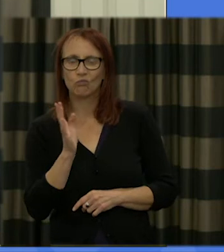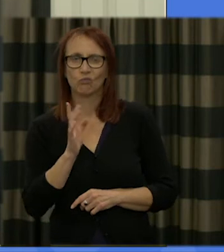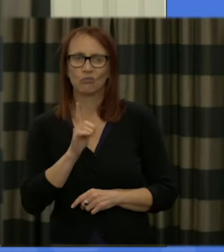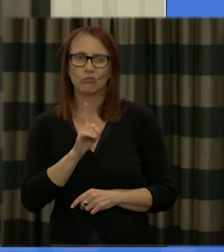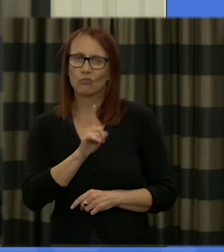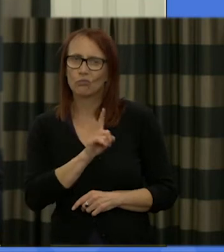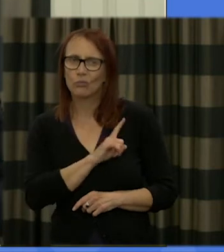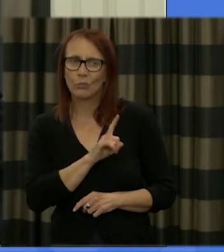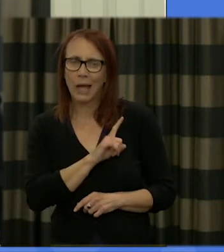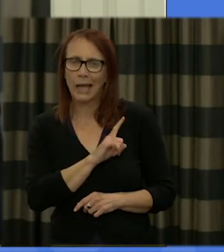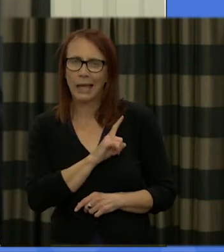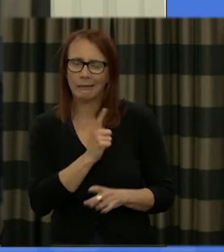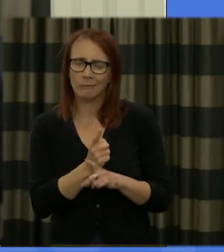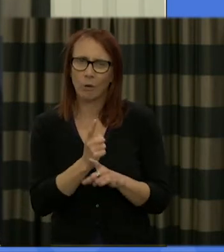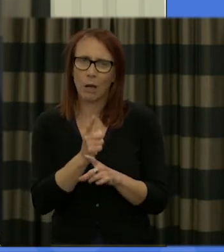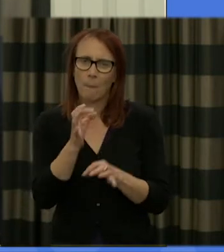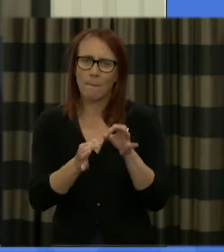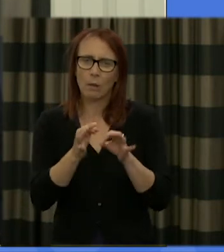going to do tomorrow with the politicians is that I want to recognize